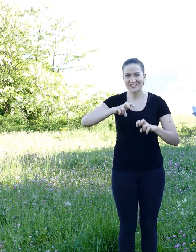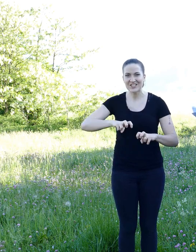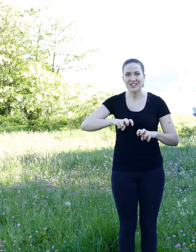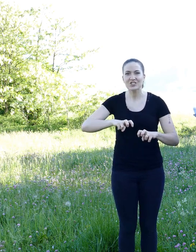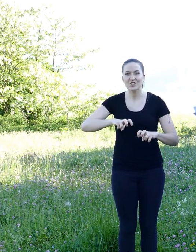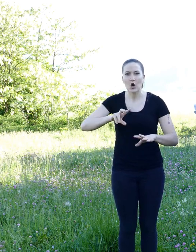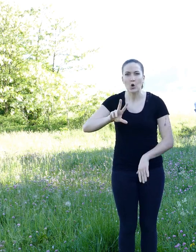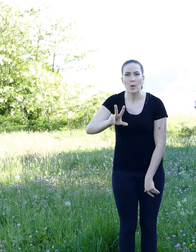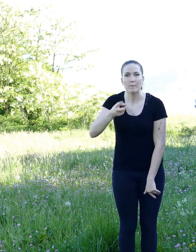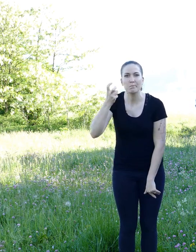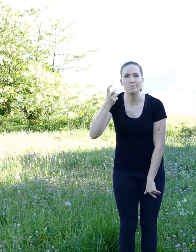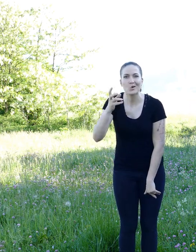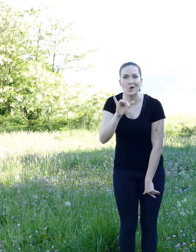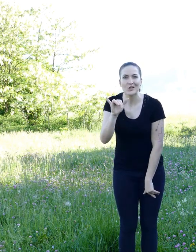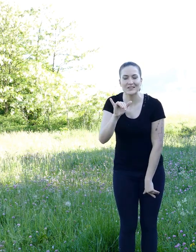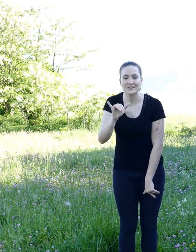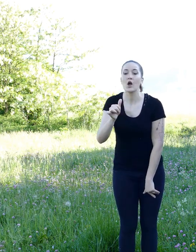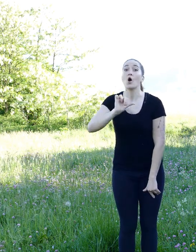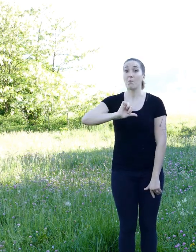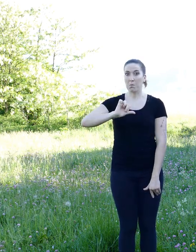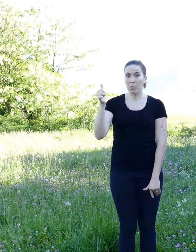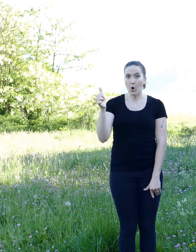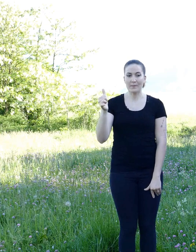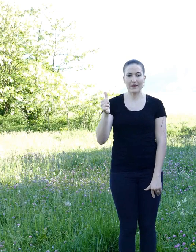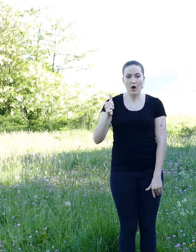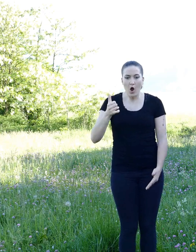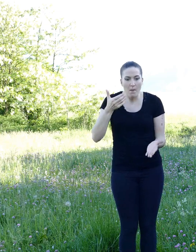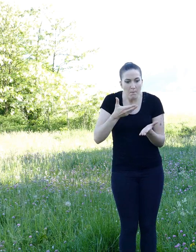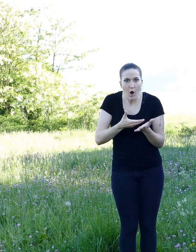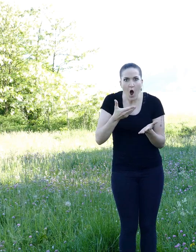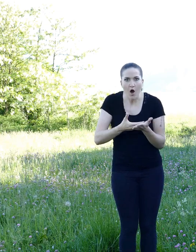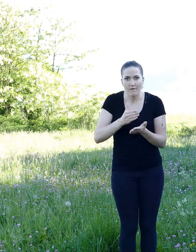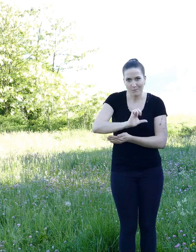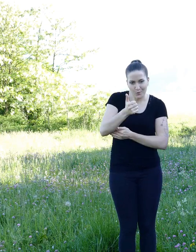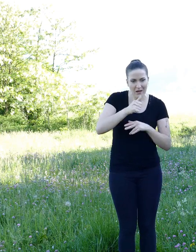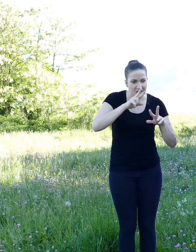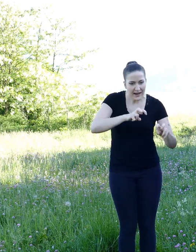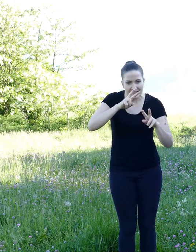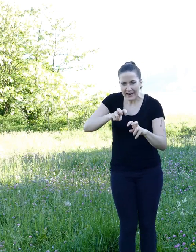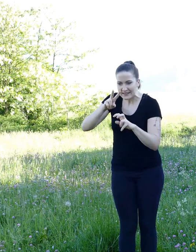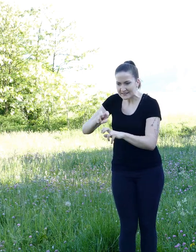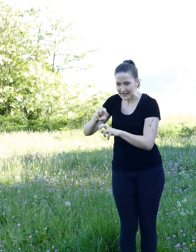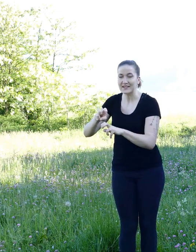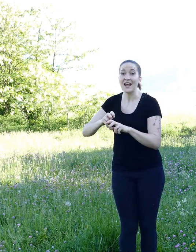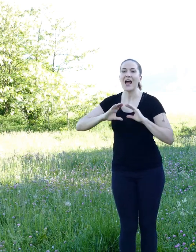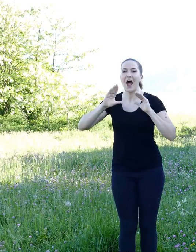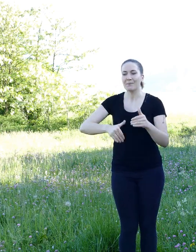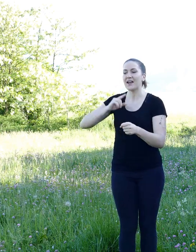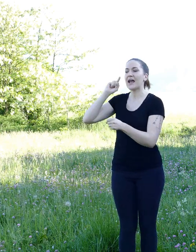He needed proof before accusing someone. In order to do that,